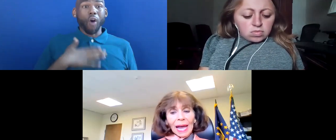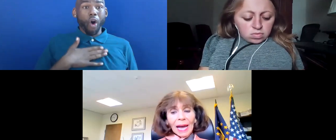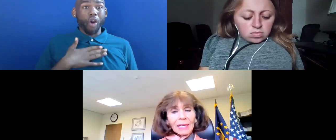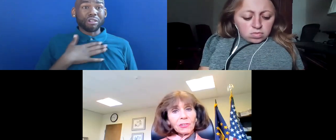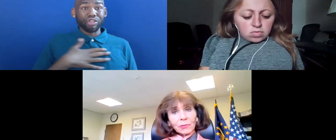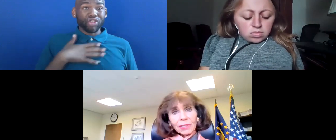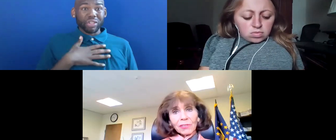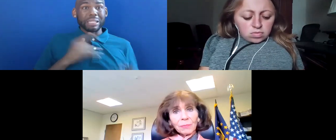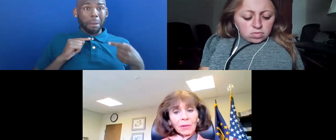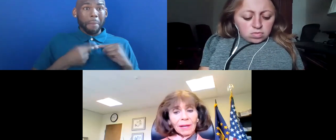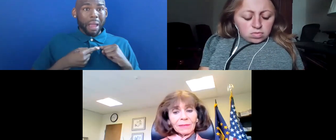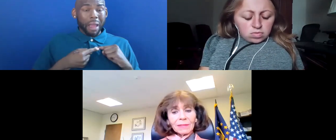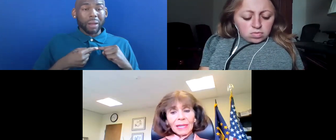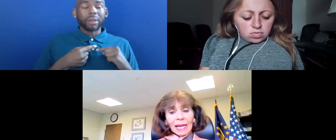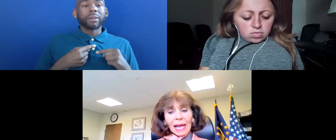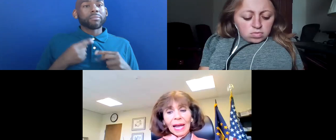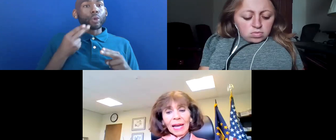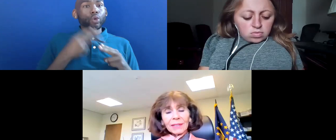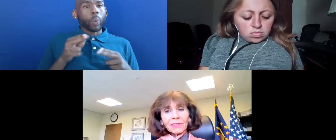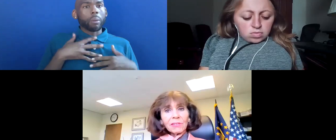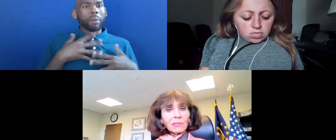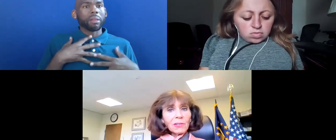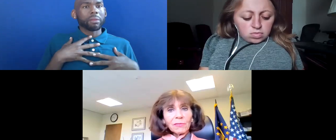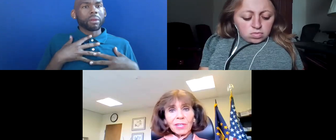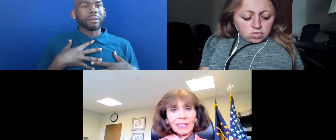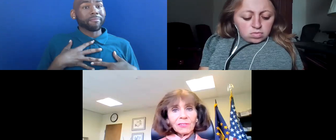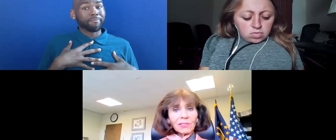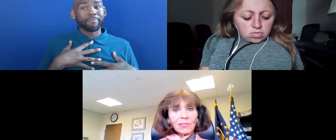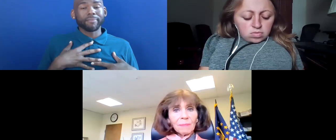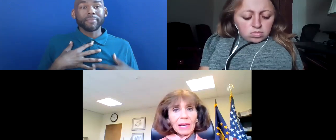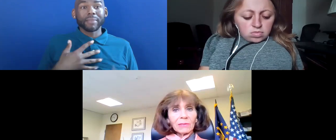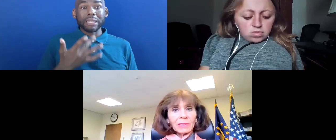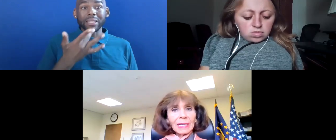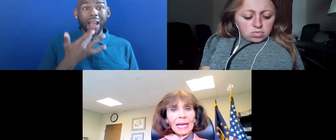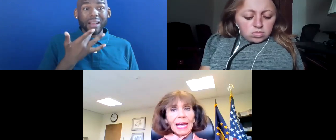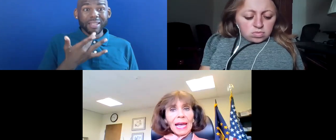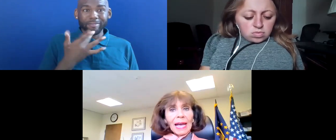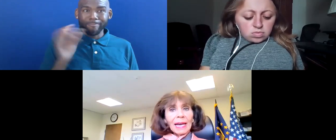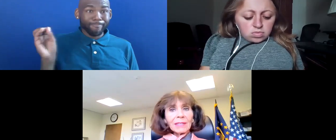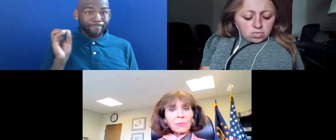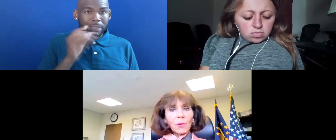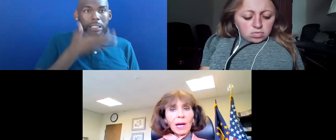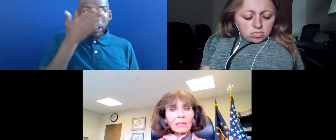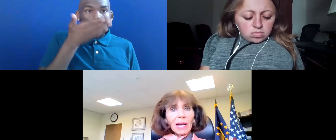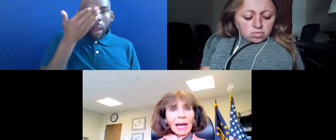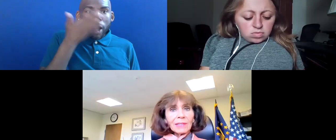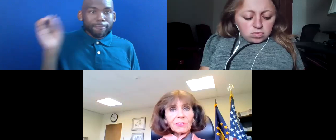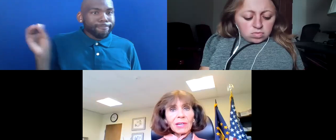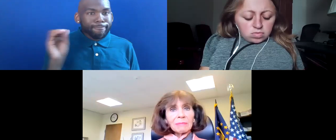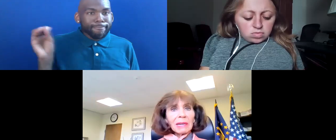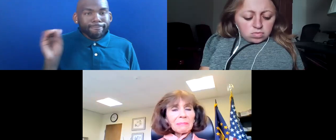SHORTNESS OF BREATH AND LOSS OF TASTE AND SMELL, AS WELL AS -- I HAD